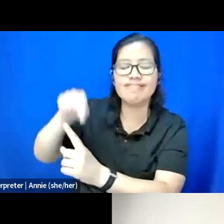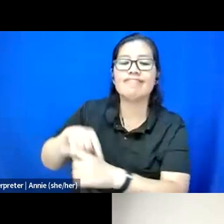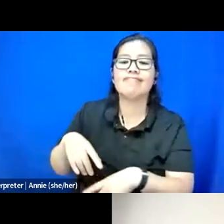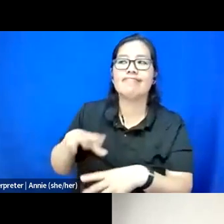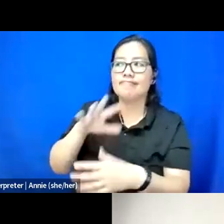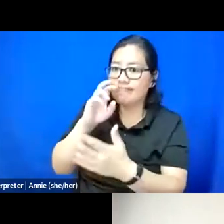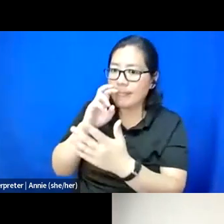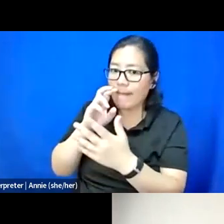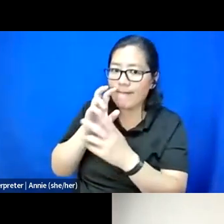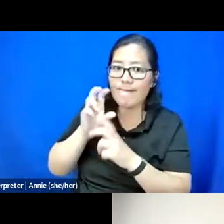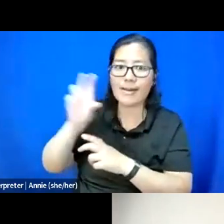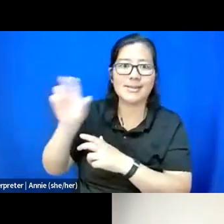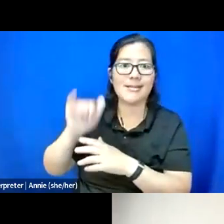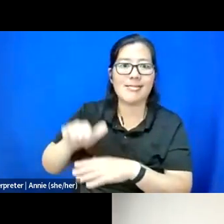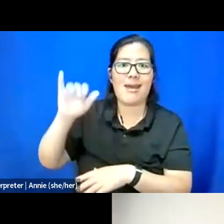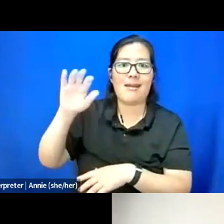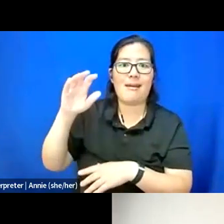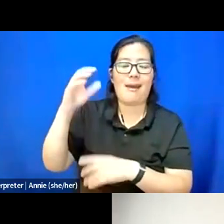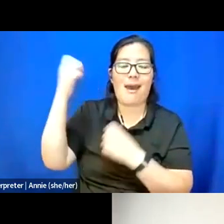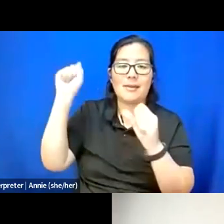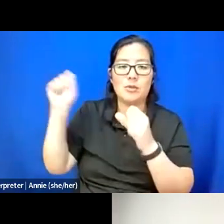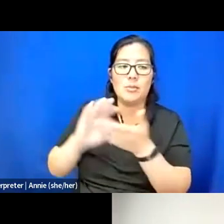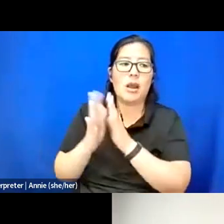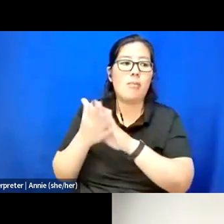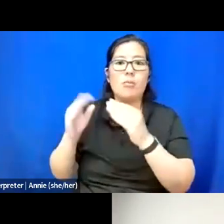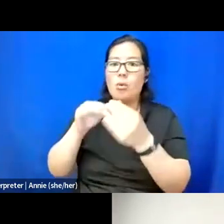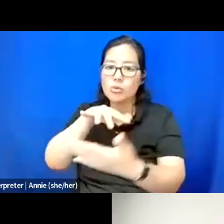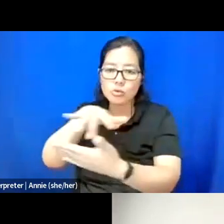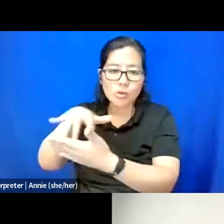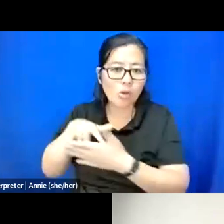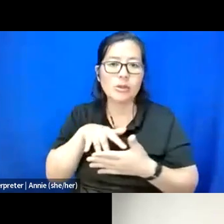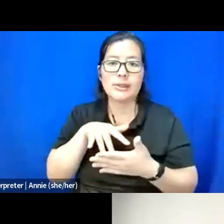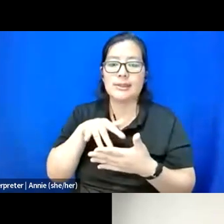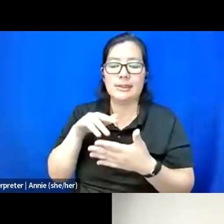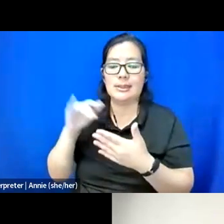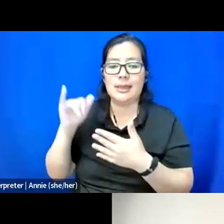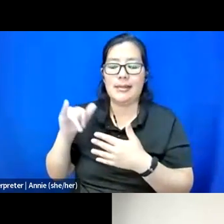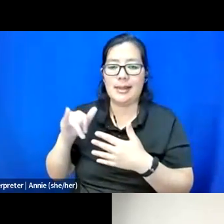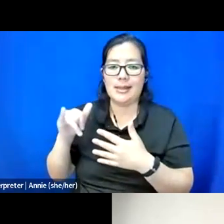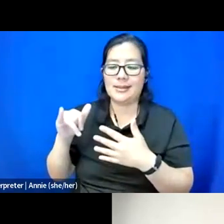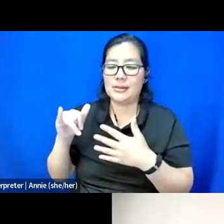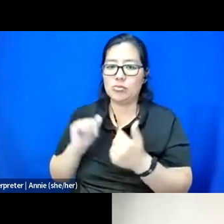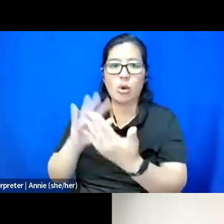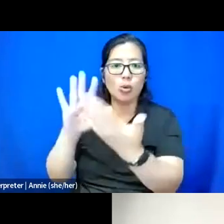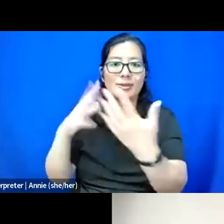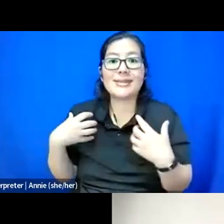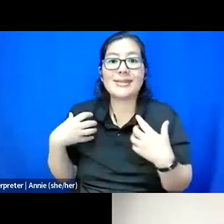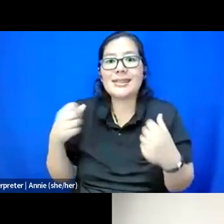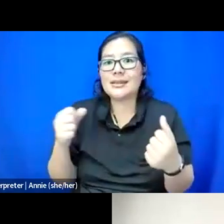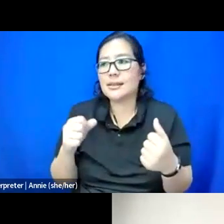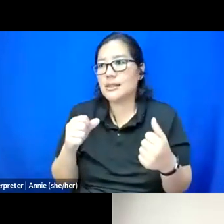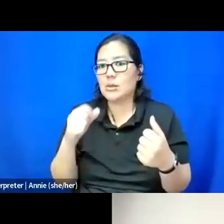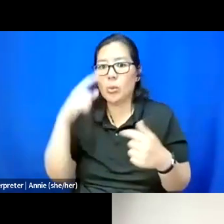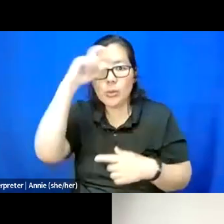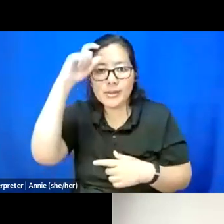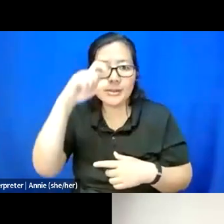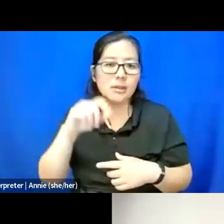you're like becoming scholarly in this, like, healing wisdom and art making skills.